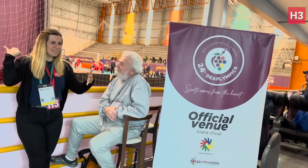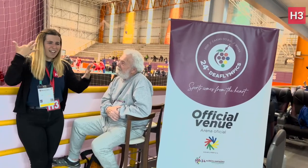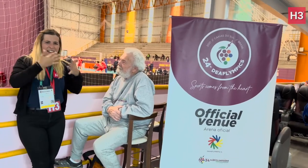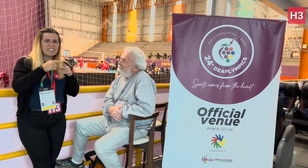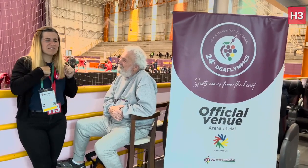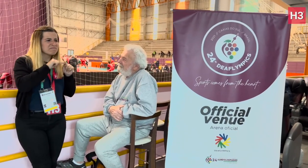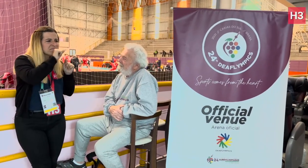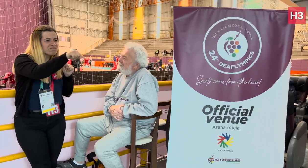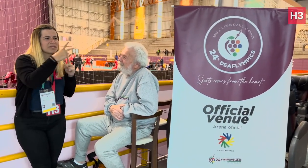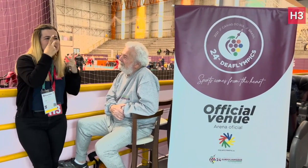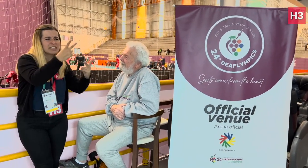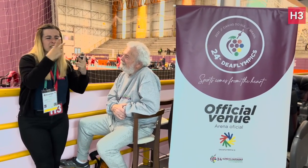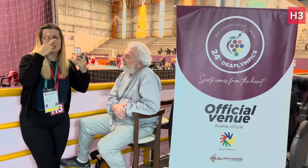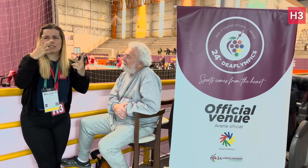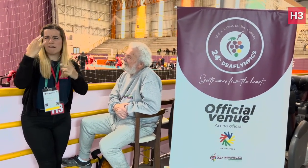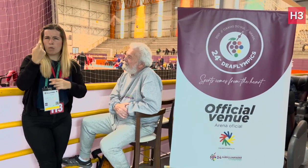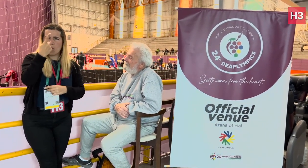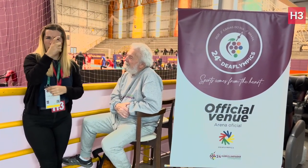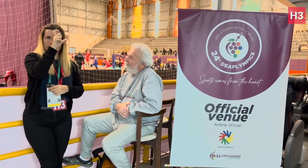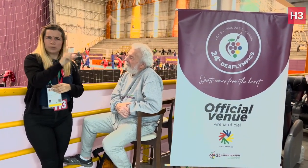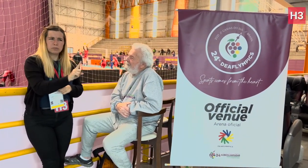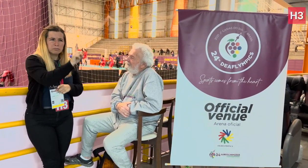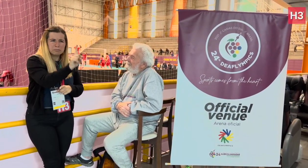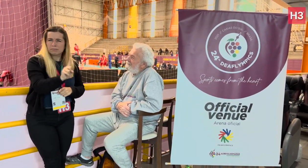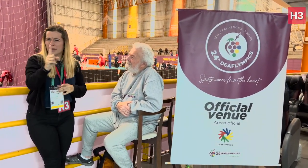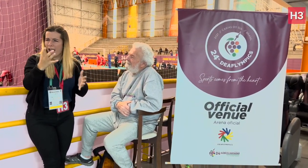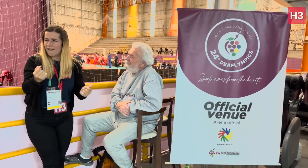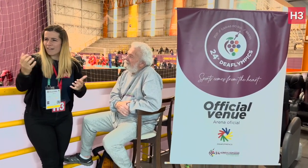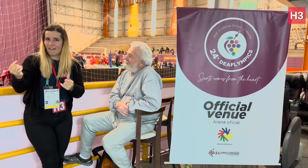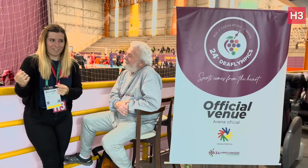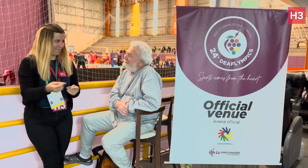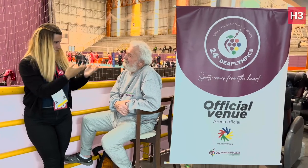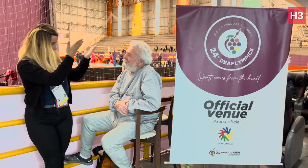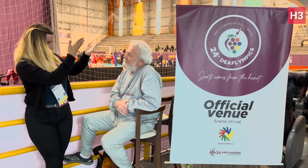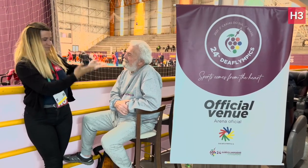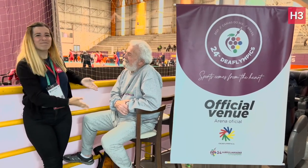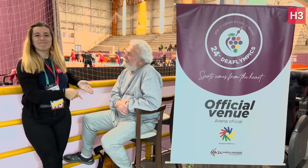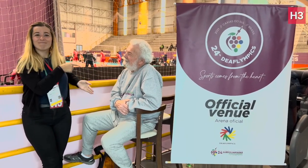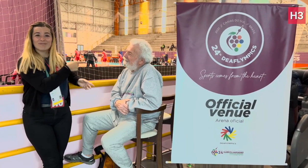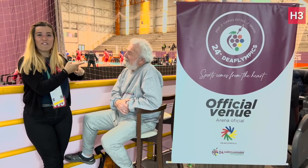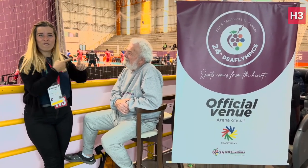There are many fans at the Brazil Deaflympics and we found a unique fan from the USA who has made